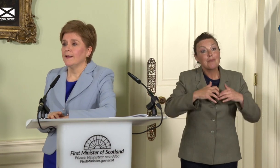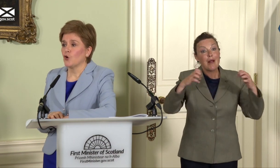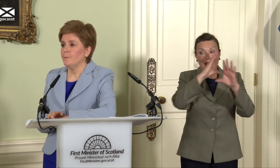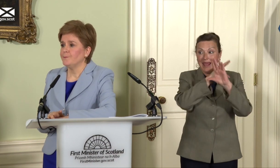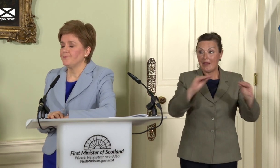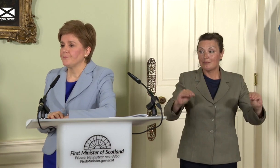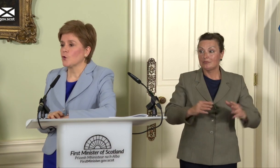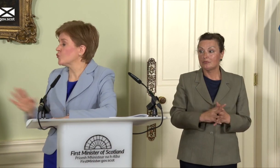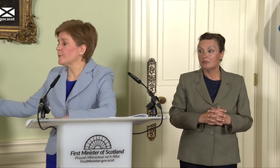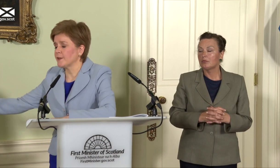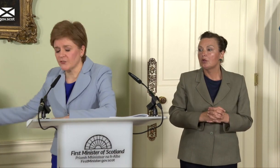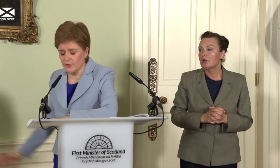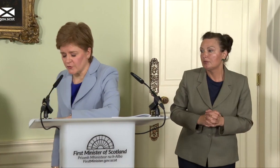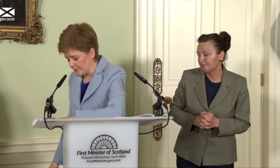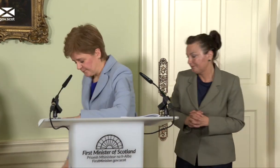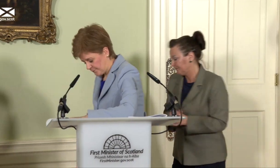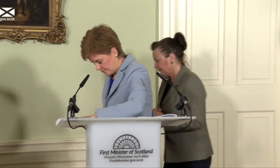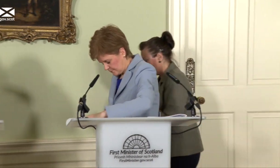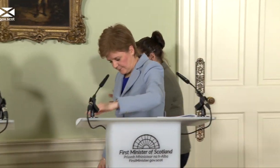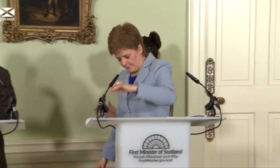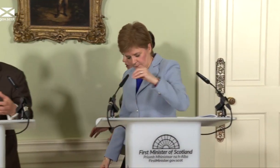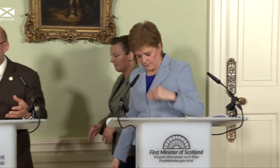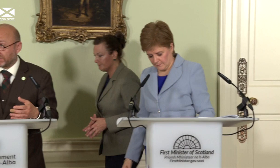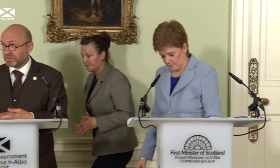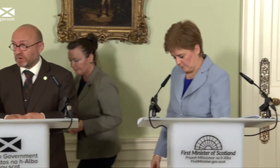Tom. Oh, sorry, Patrick. Sorry, sorry. Obviously, the papers that the Scottish